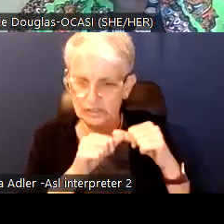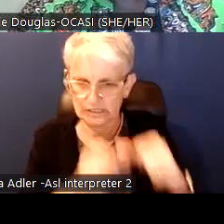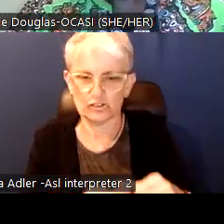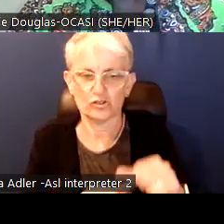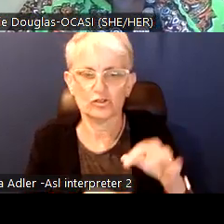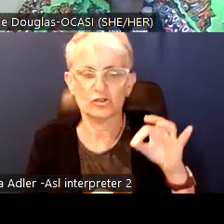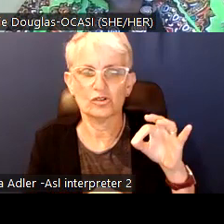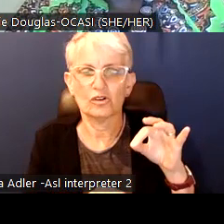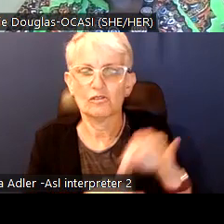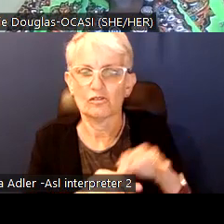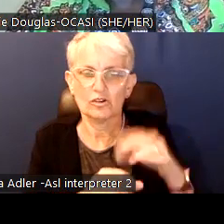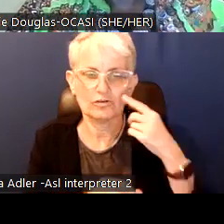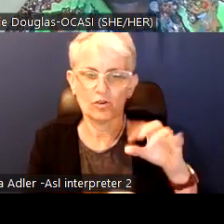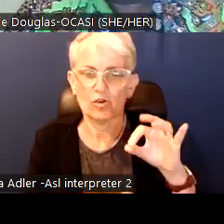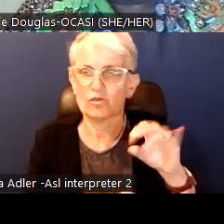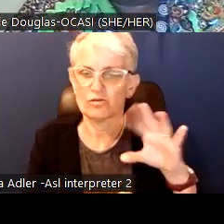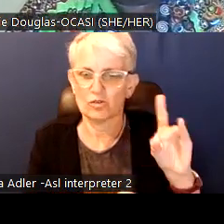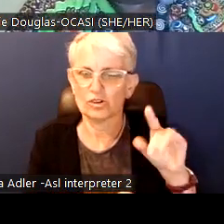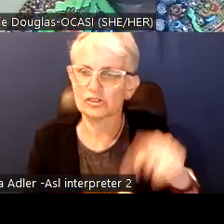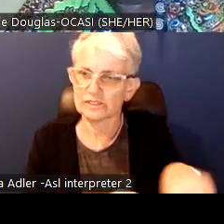family because those are the politicians that they see.